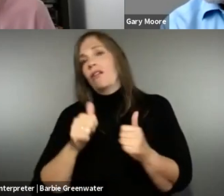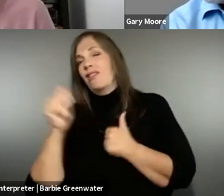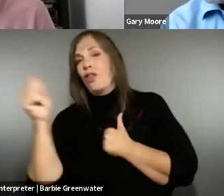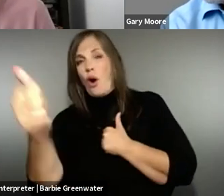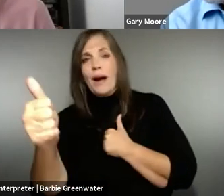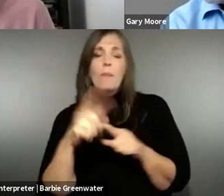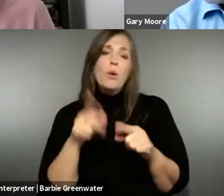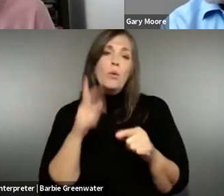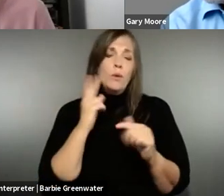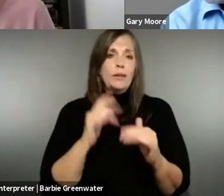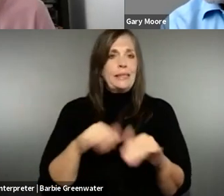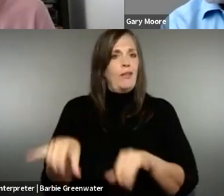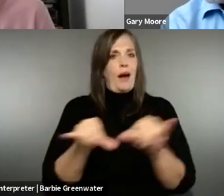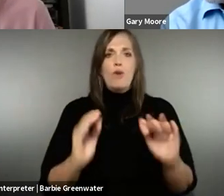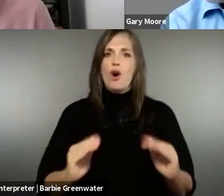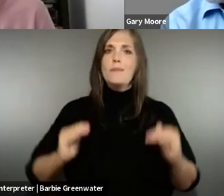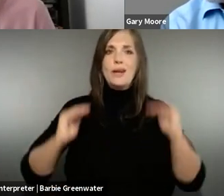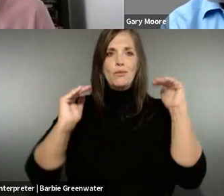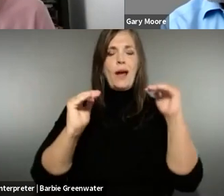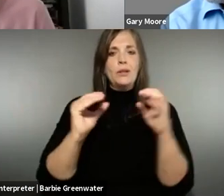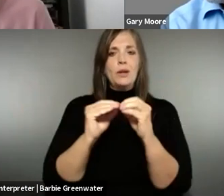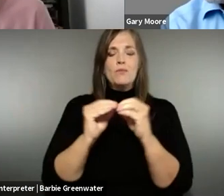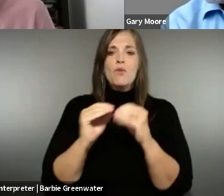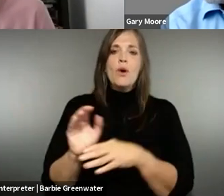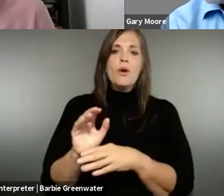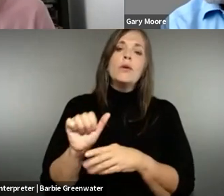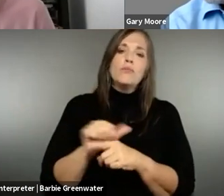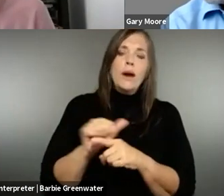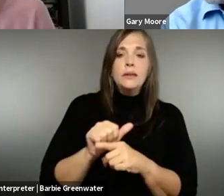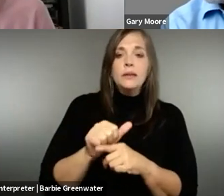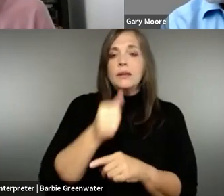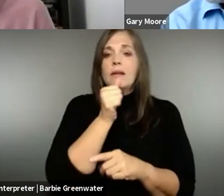ing isn't accessible but I think we will see that bar being raised in